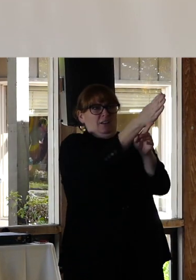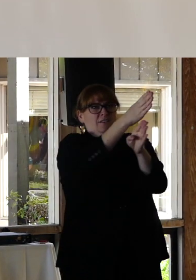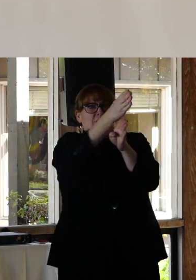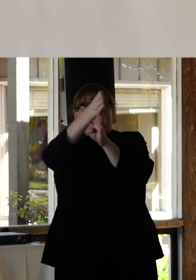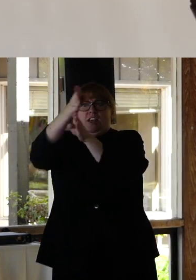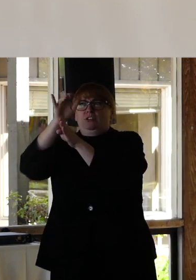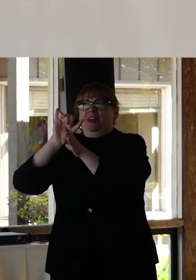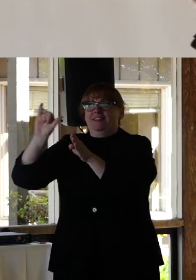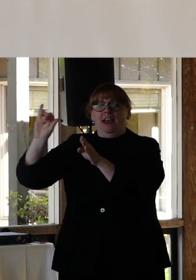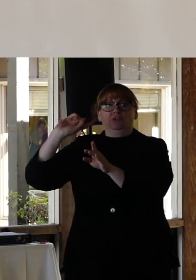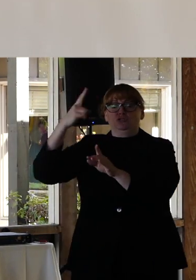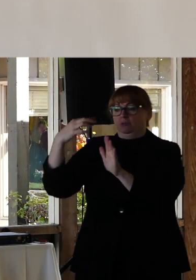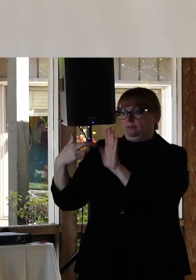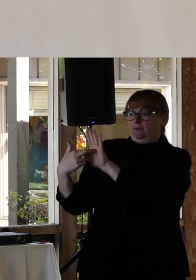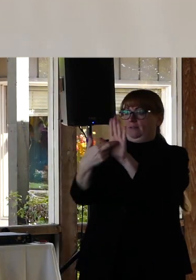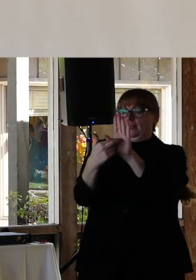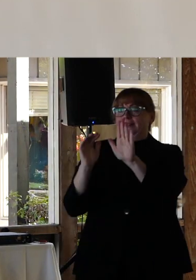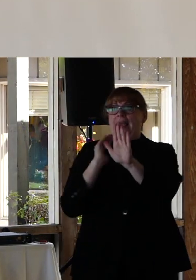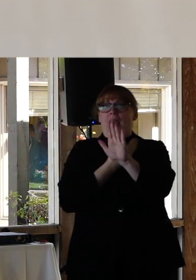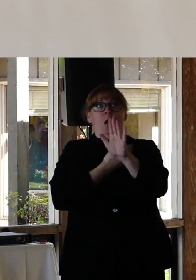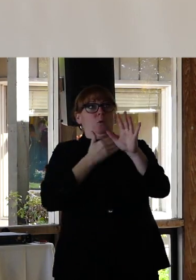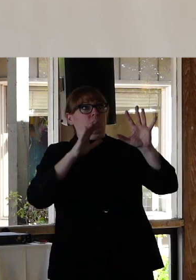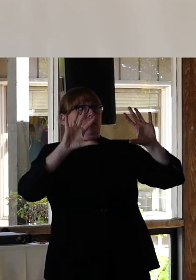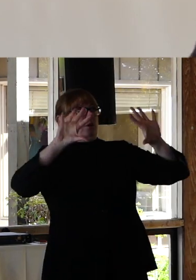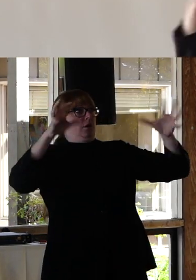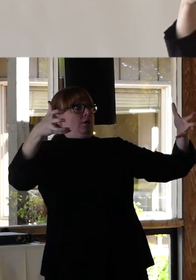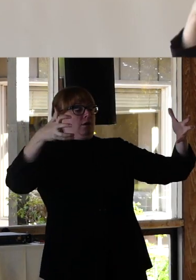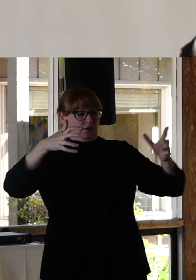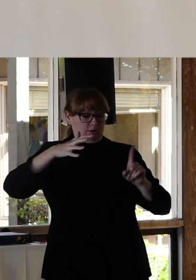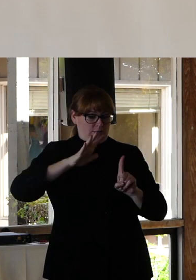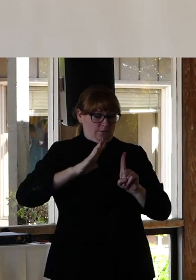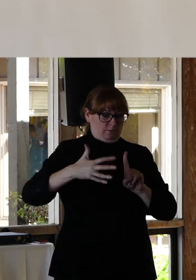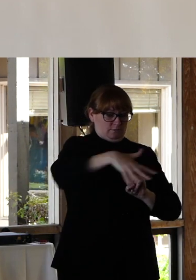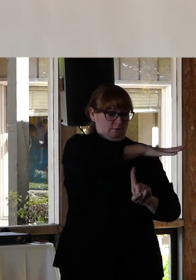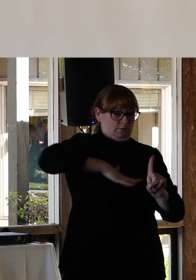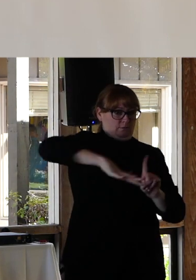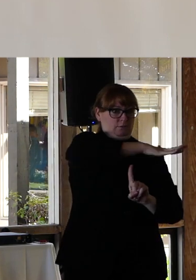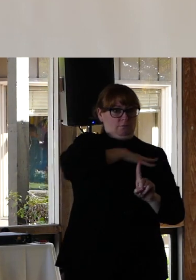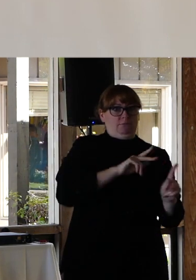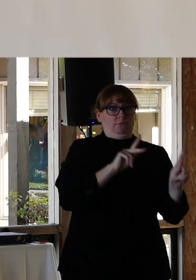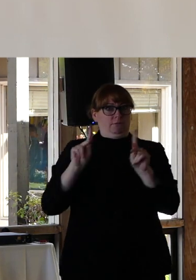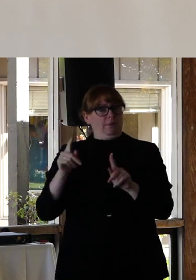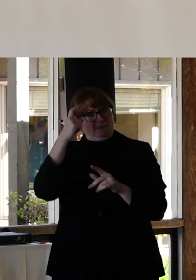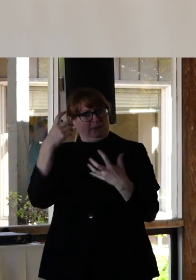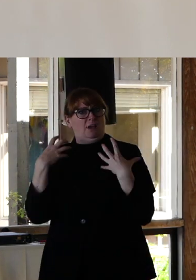of the climate that we are fostering around us. The care and services and